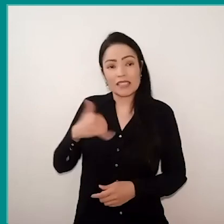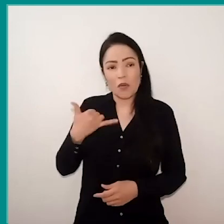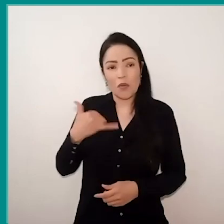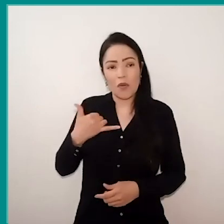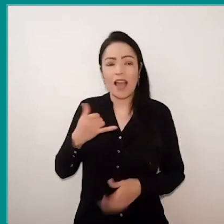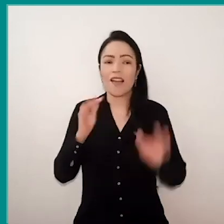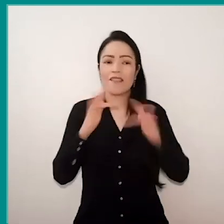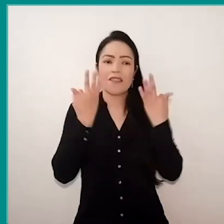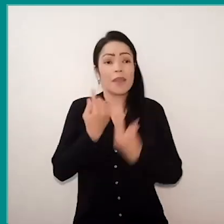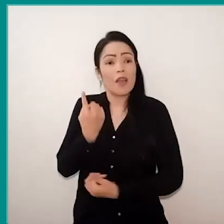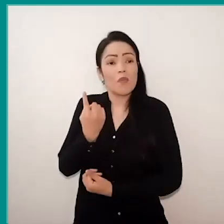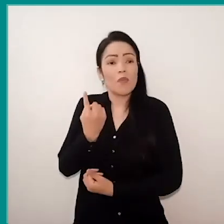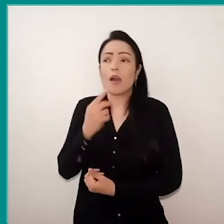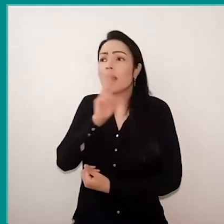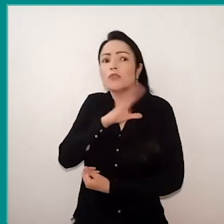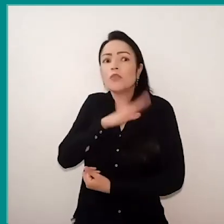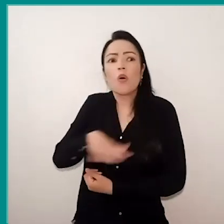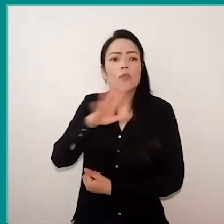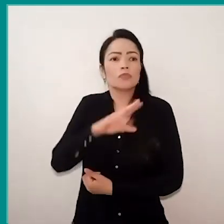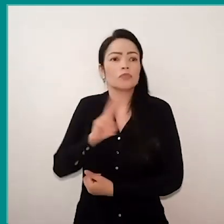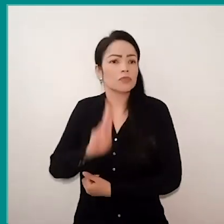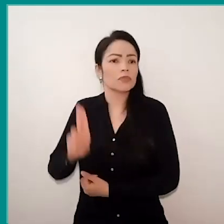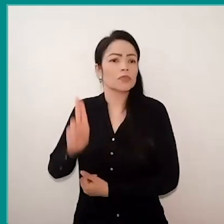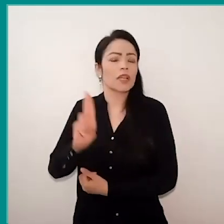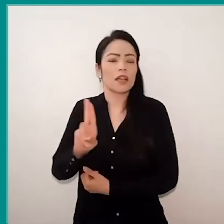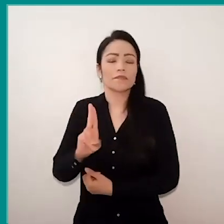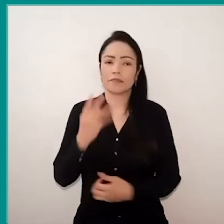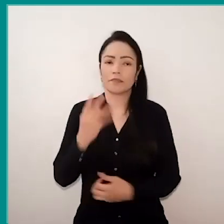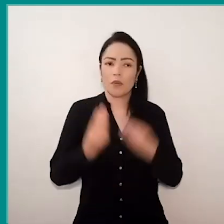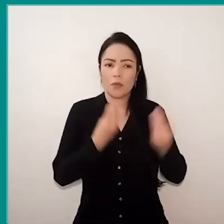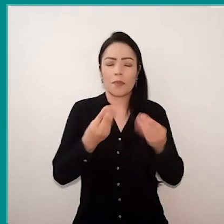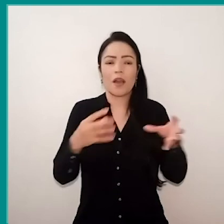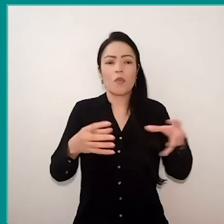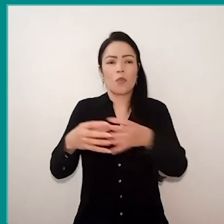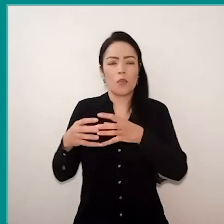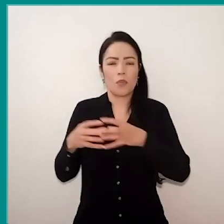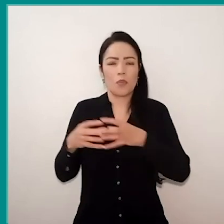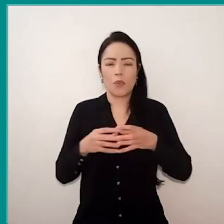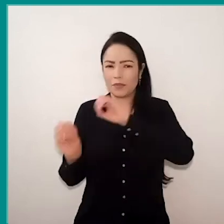And then, we, the units, the educators had